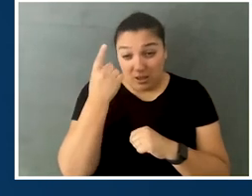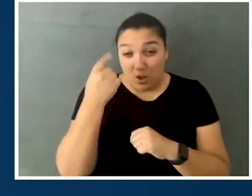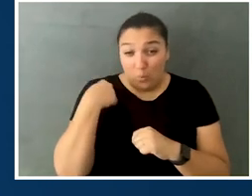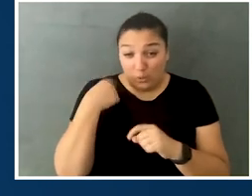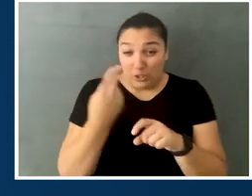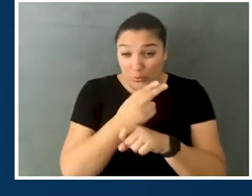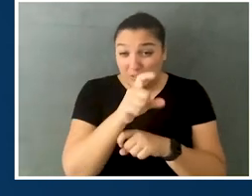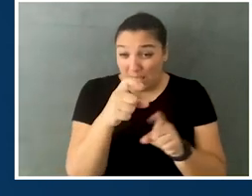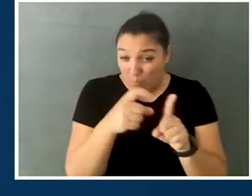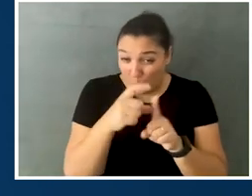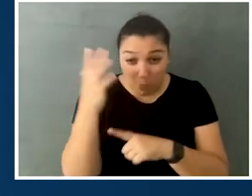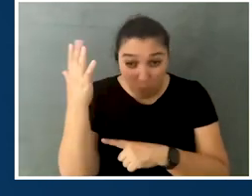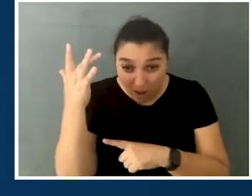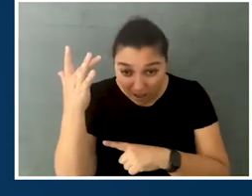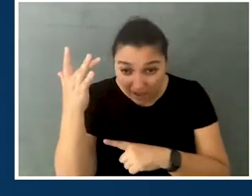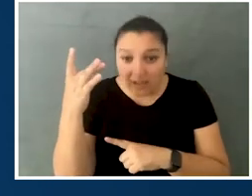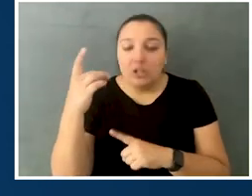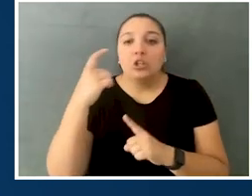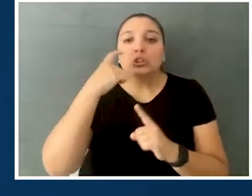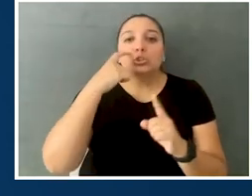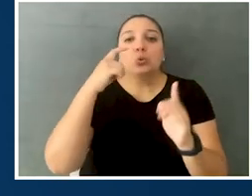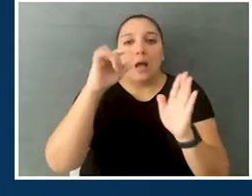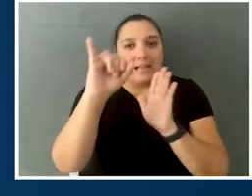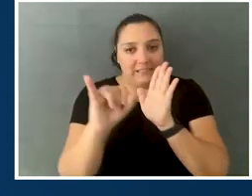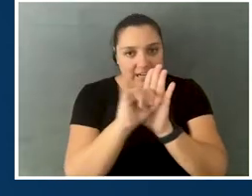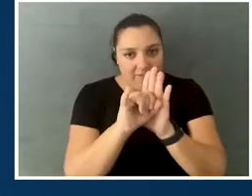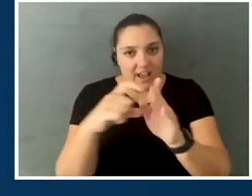we're referring to these words to identify ableism